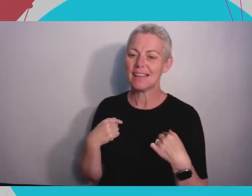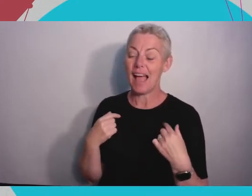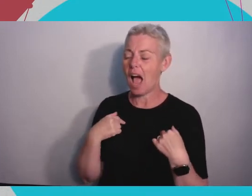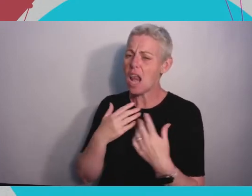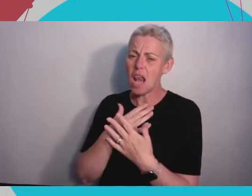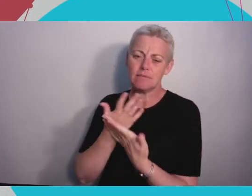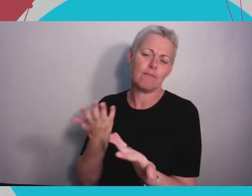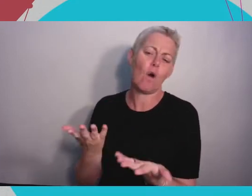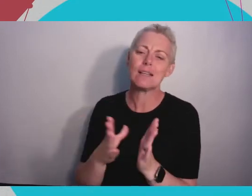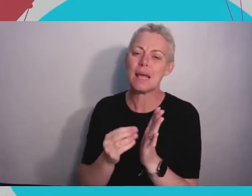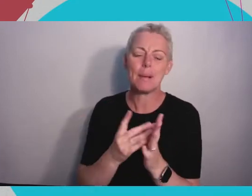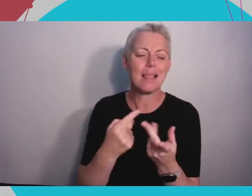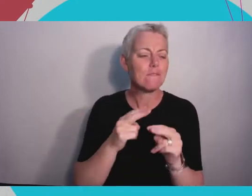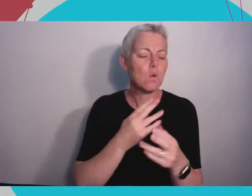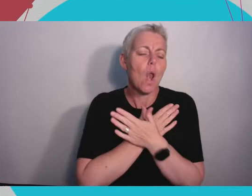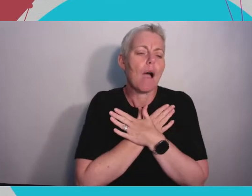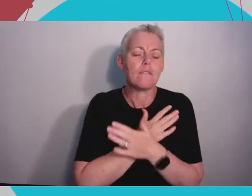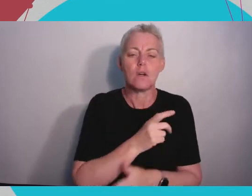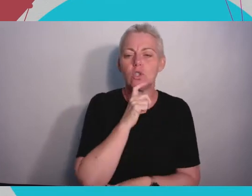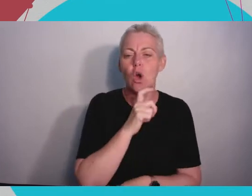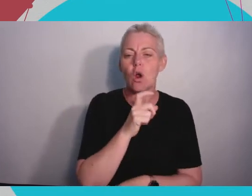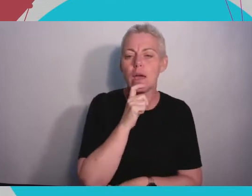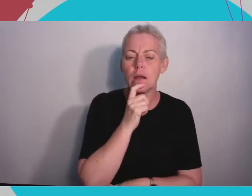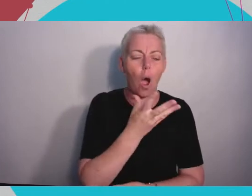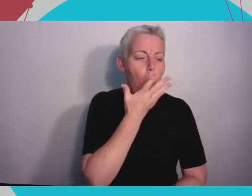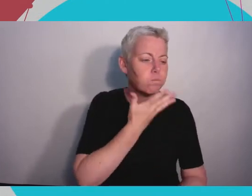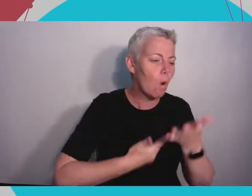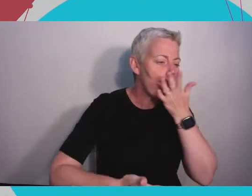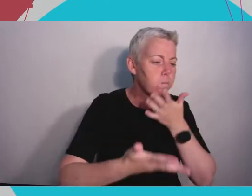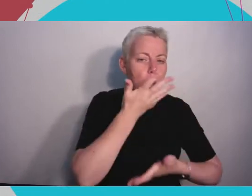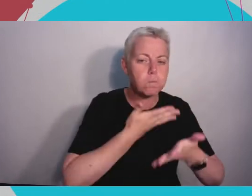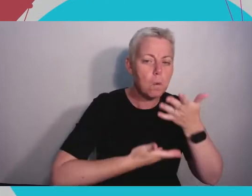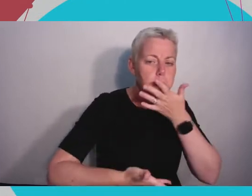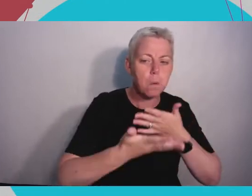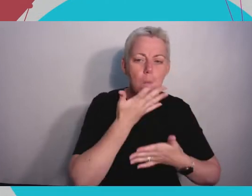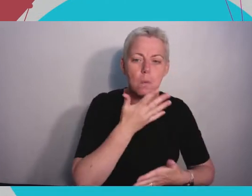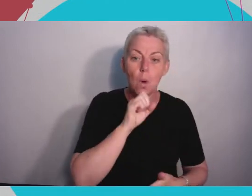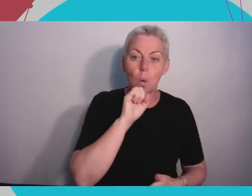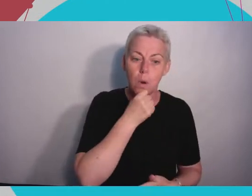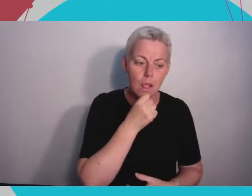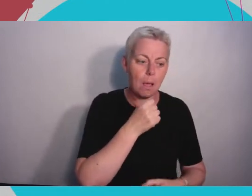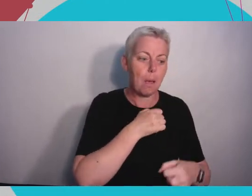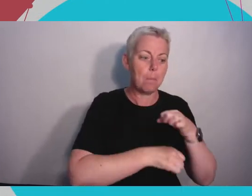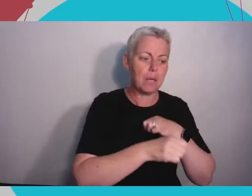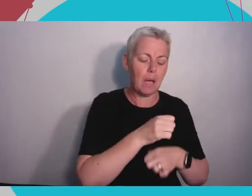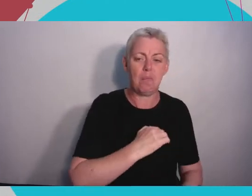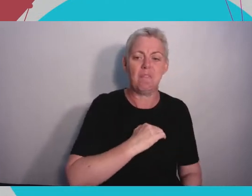eat chocolate you're going to pretty quickly get sick of chocolate. So you've got to keep